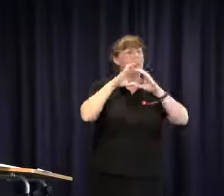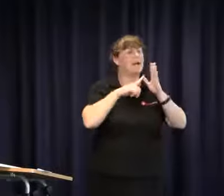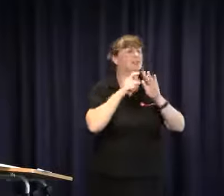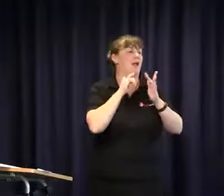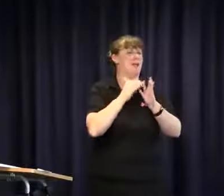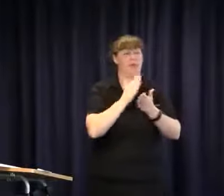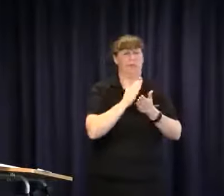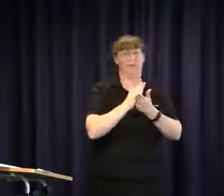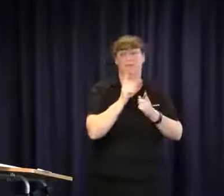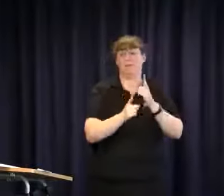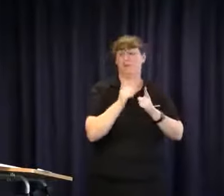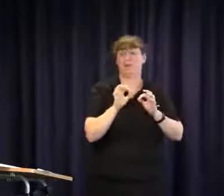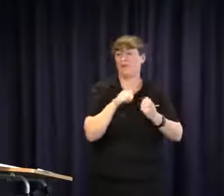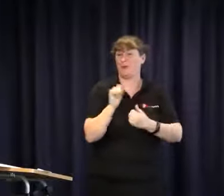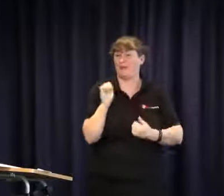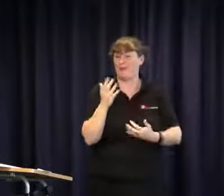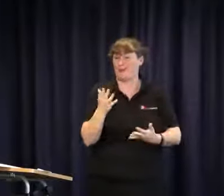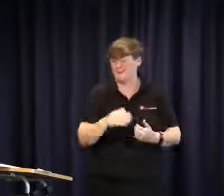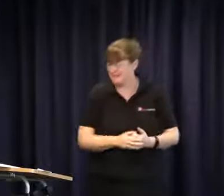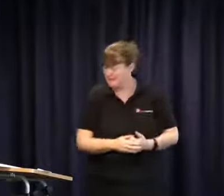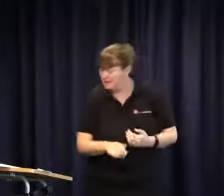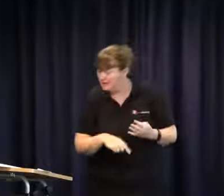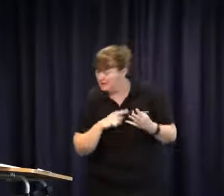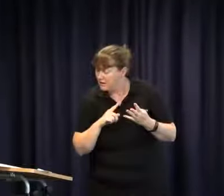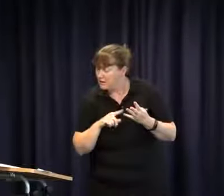has been a major issue and they have been classified as communication aides and often